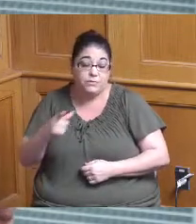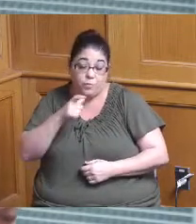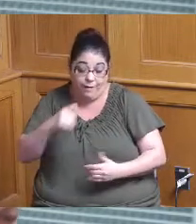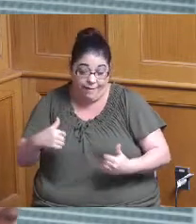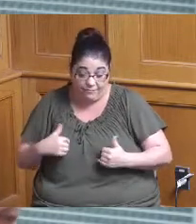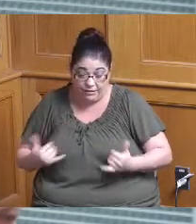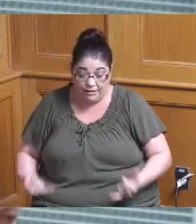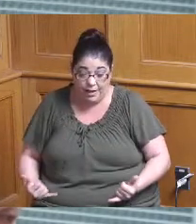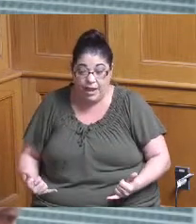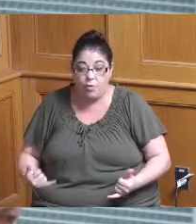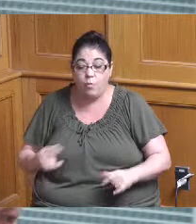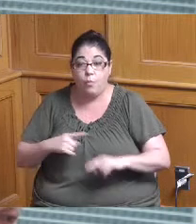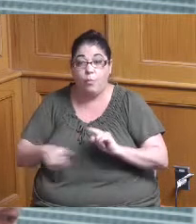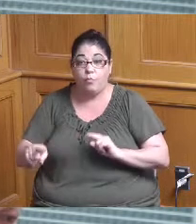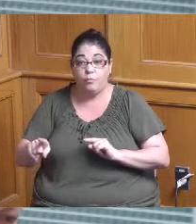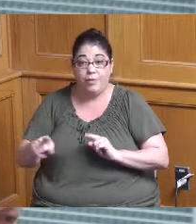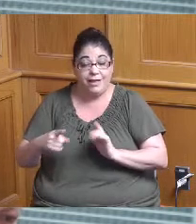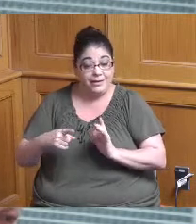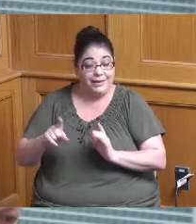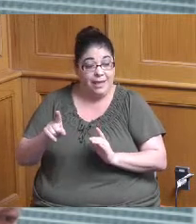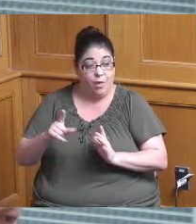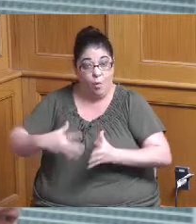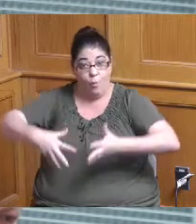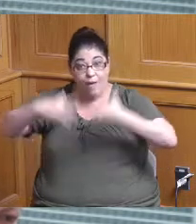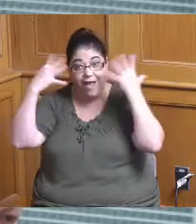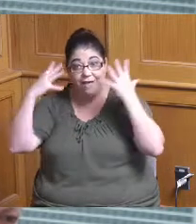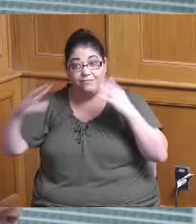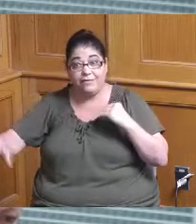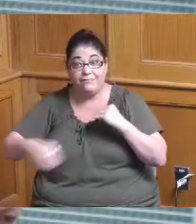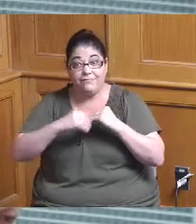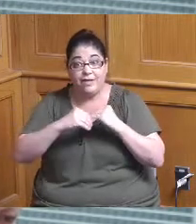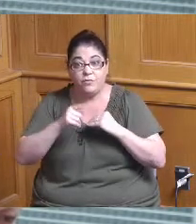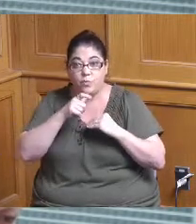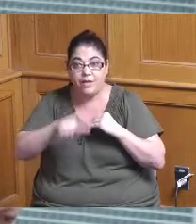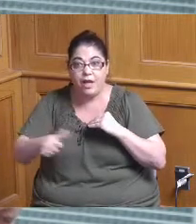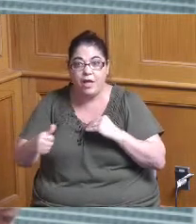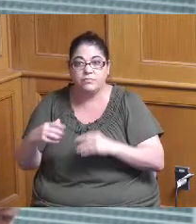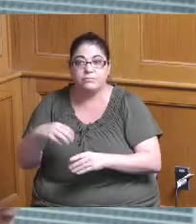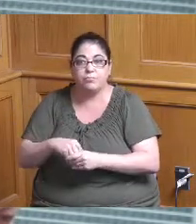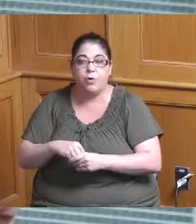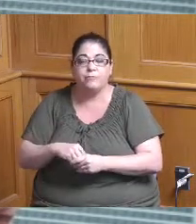but what what we need who else is part of that team you know I think I'd rather give you that